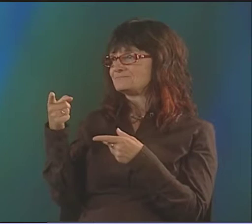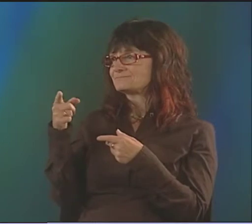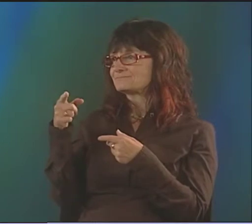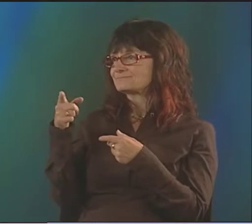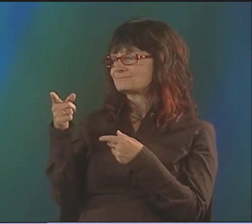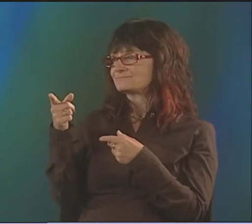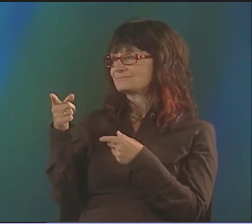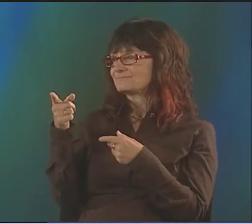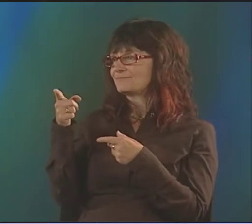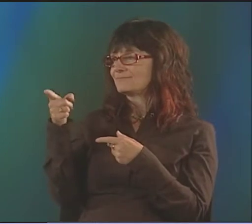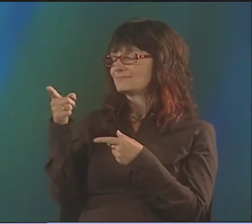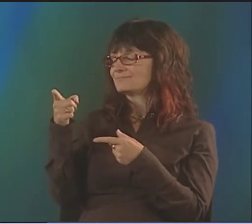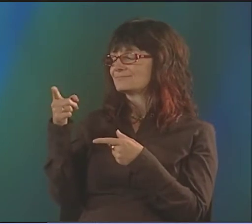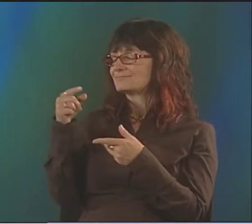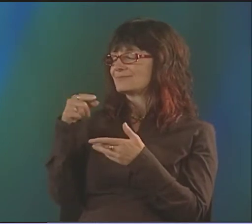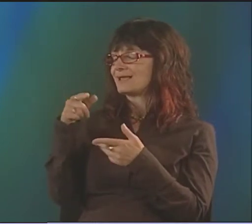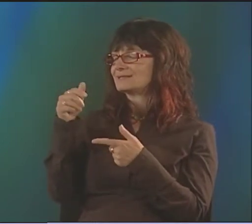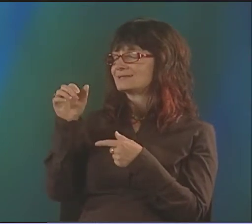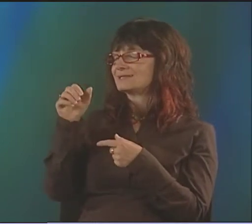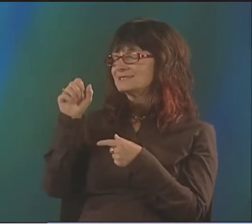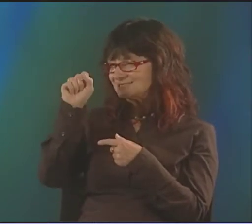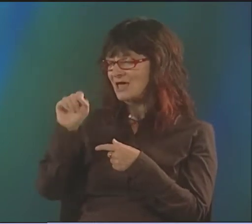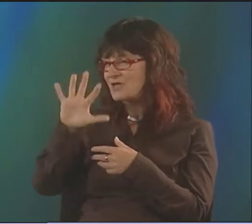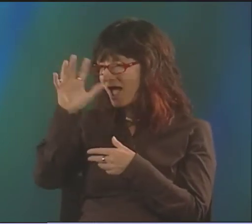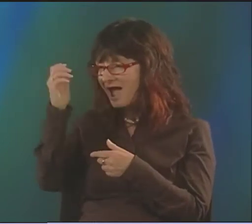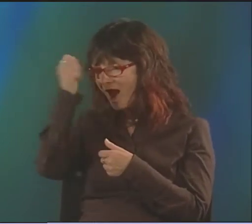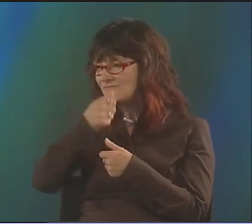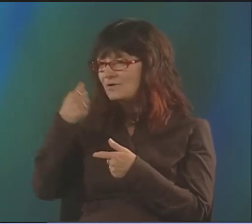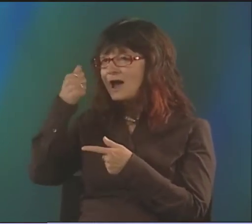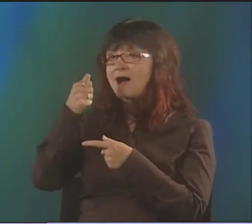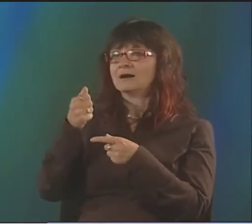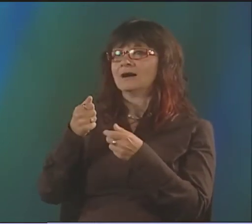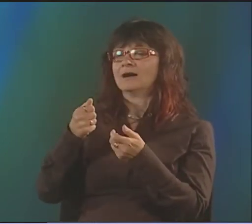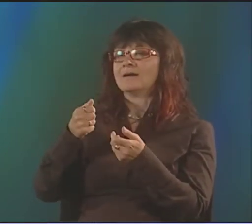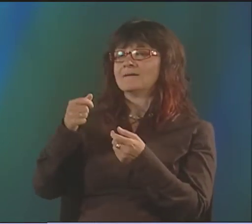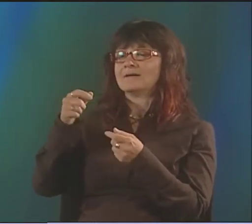AND IT WAS DEALING WITH THE HISTORY OF SOUTH AFRICA.